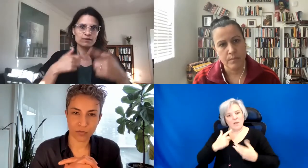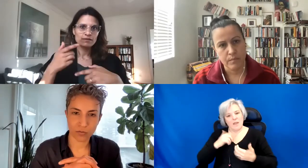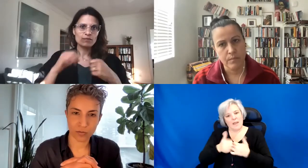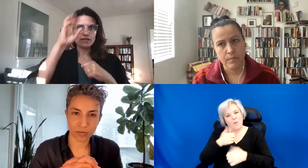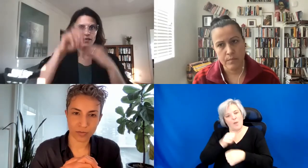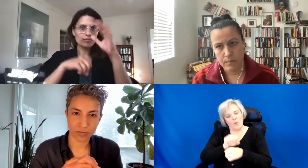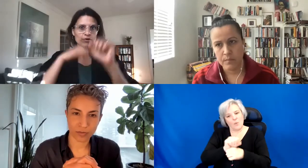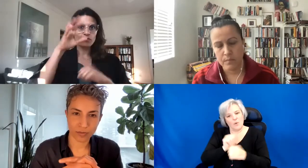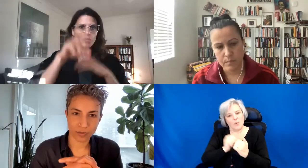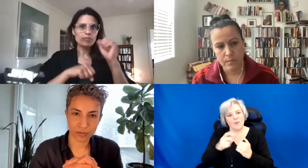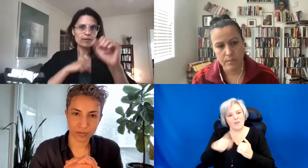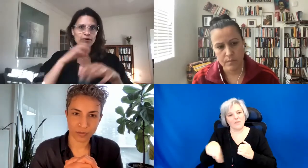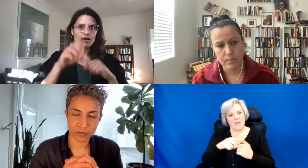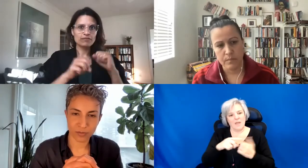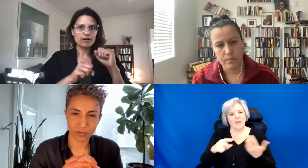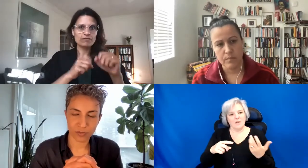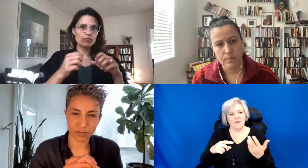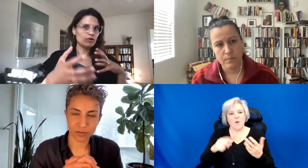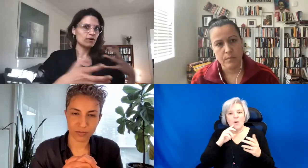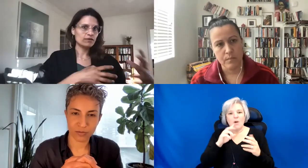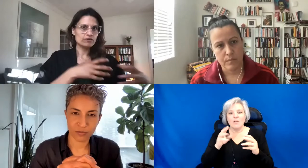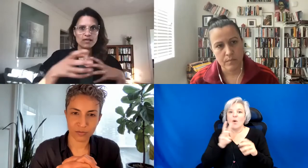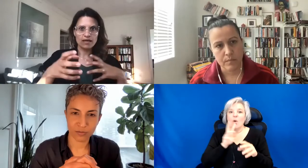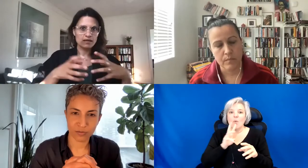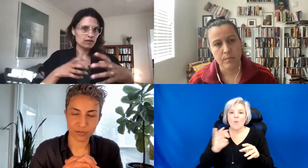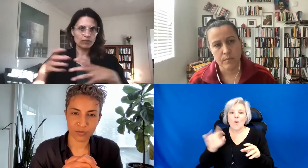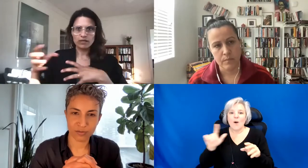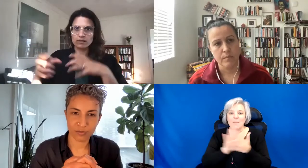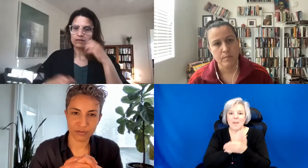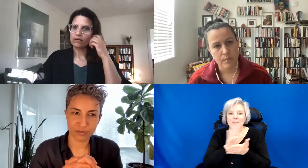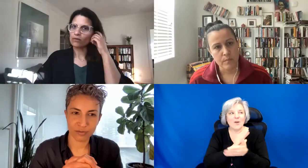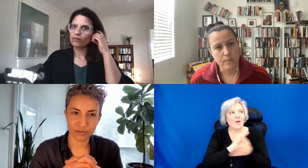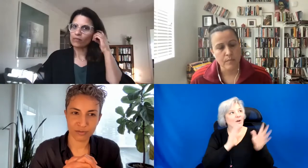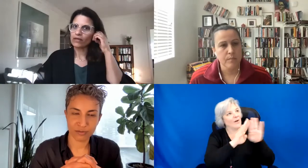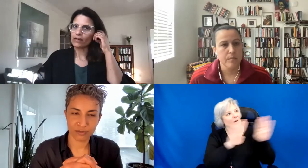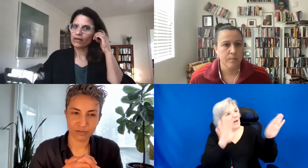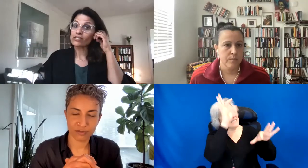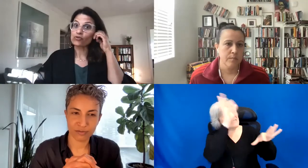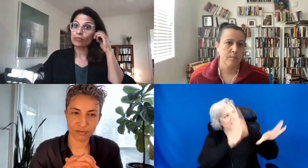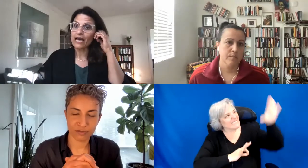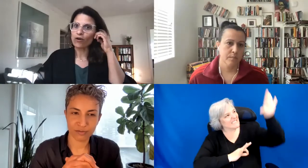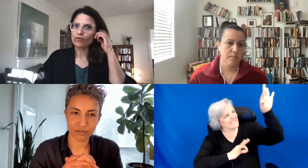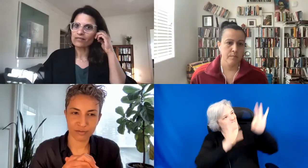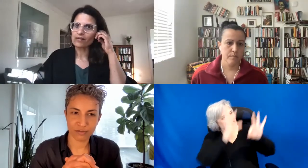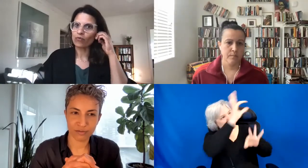That we can like, pull the wallpaper off or understand that we can strip down in some